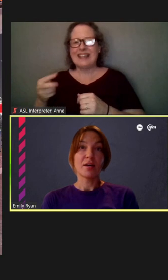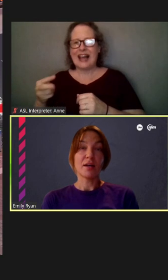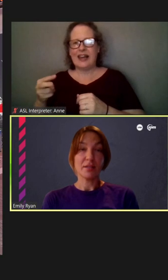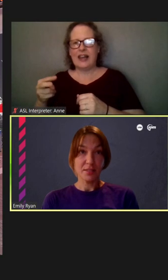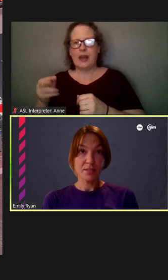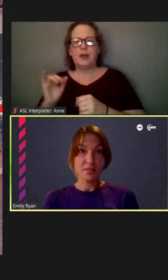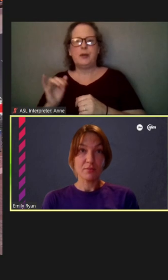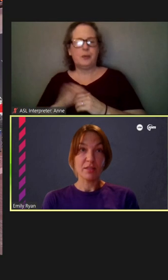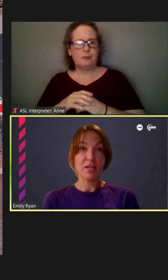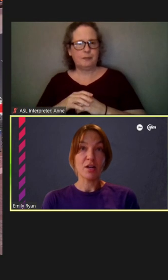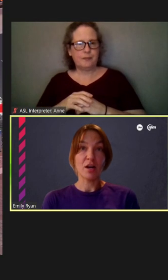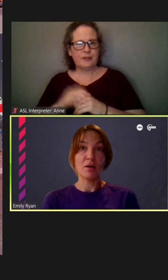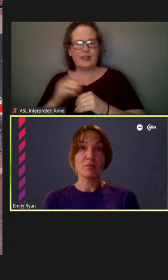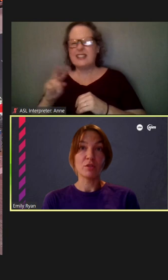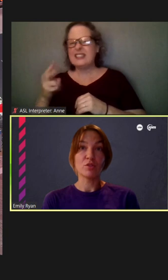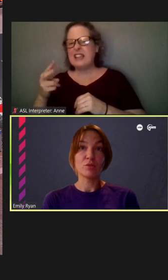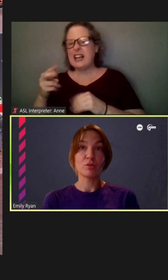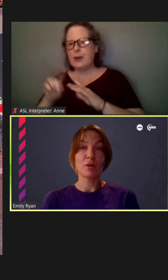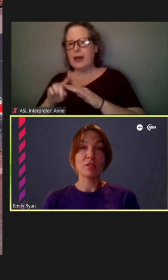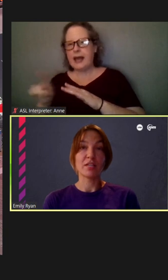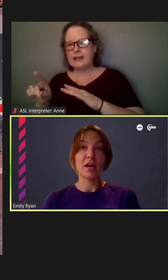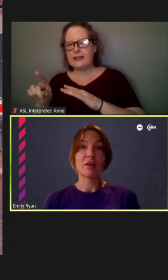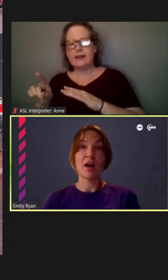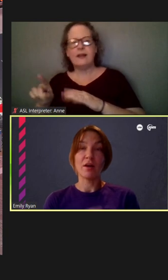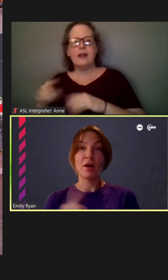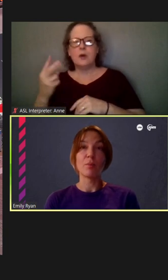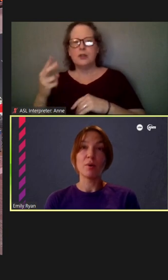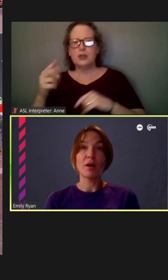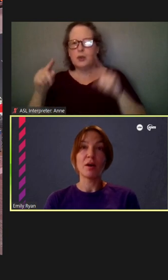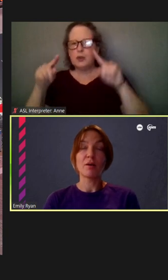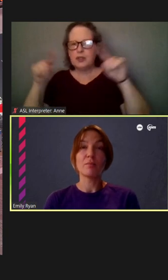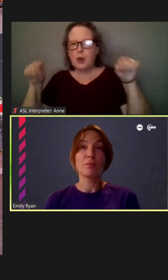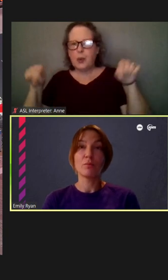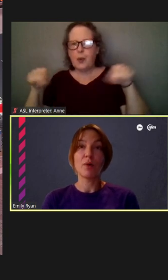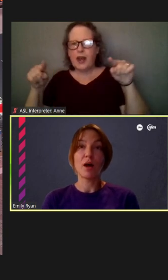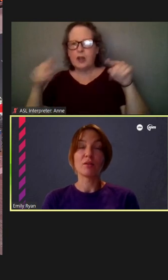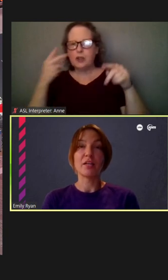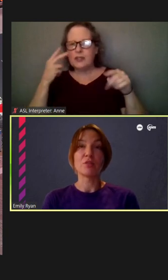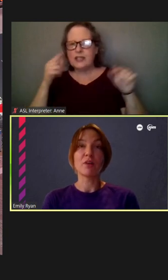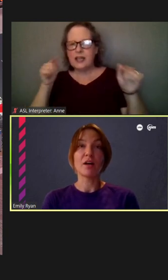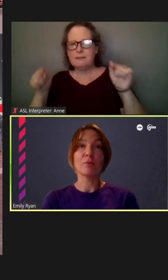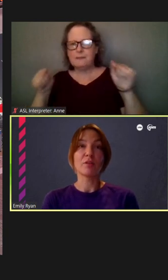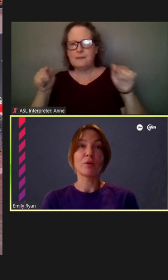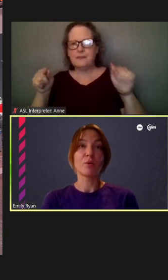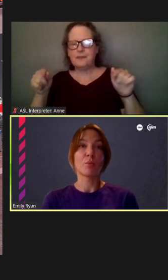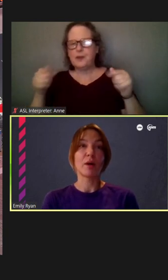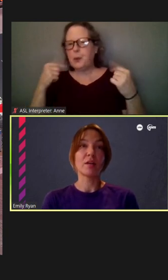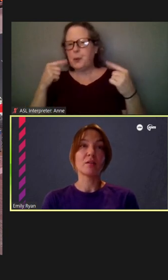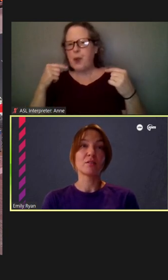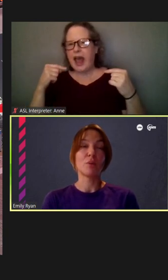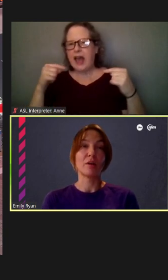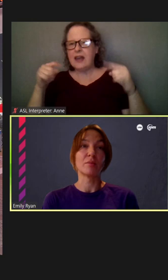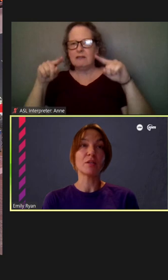exit right there on the two squares again, outlined in red with the the white square in